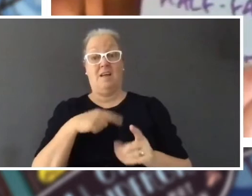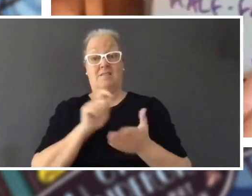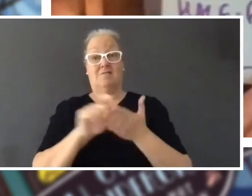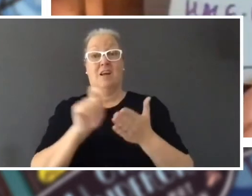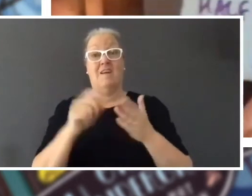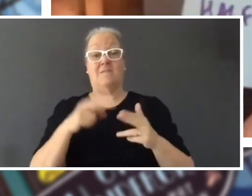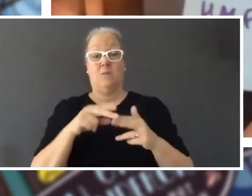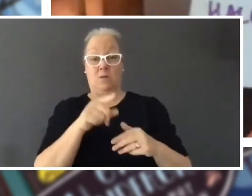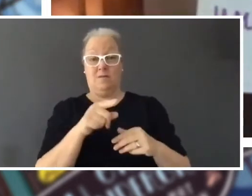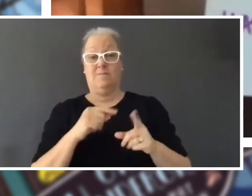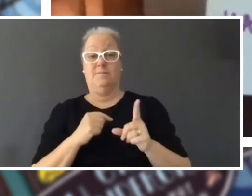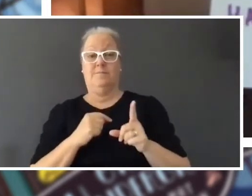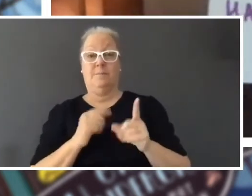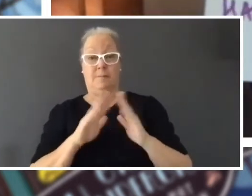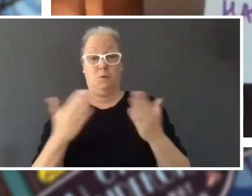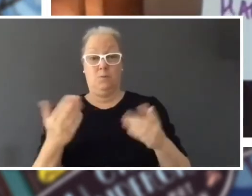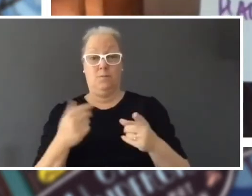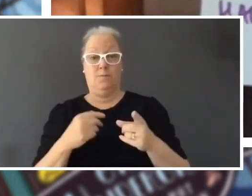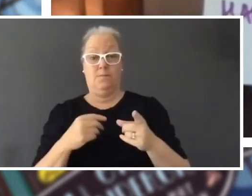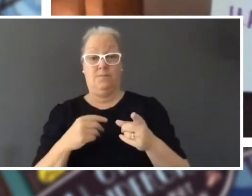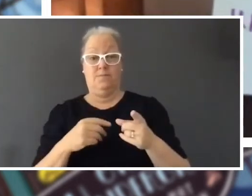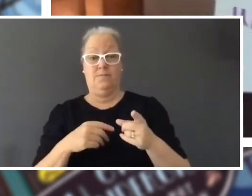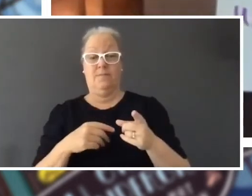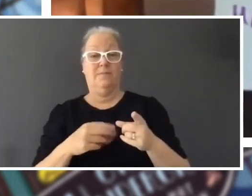my main characters, I just wrote one day, 'Attica and PrI hide under